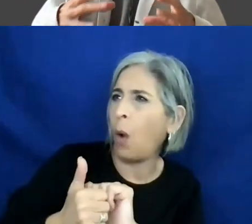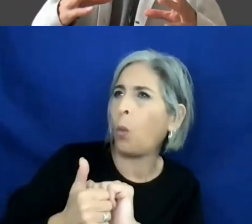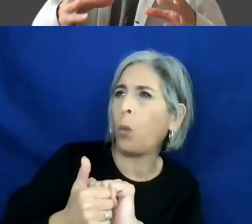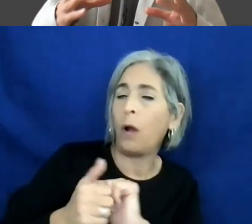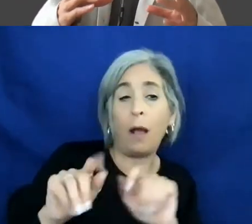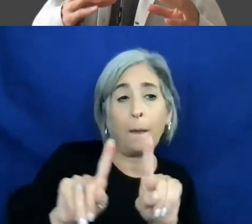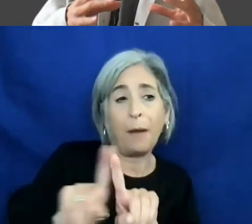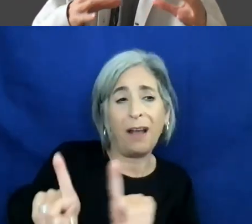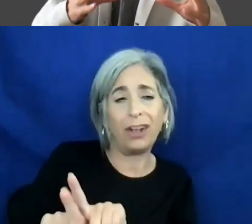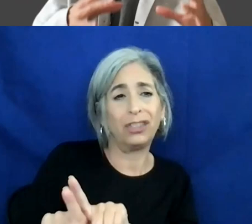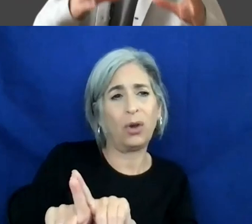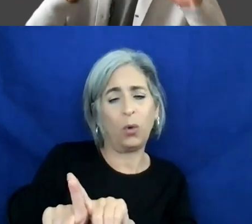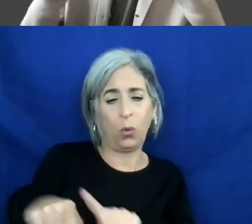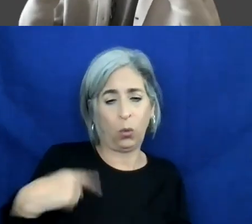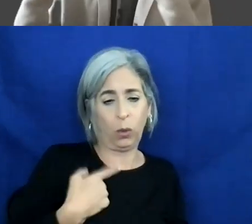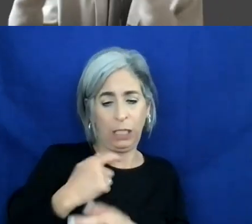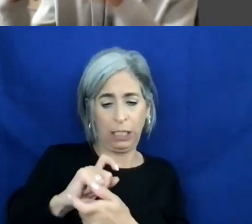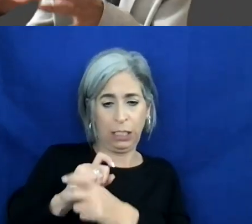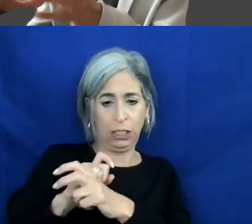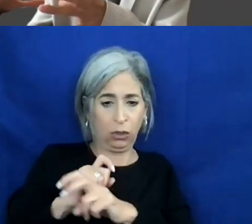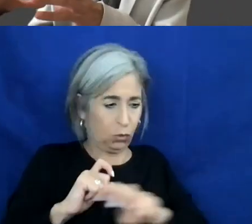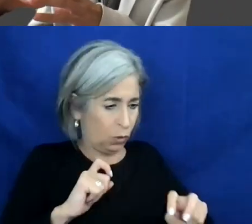also what we do is when we switch it to the development pod,